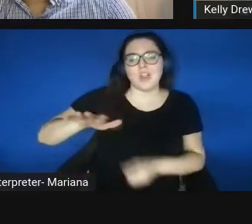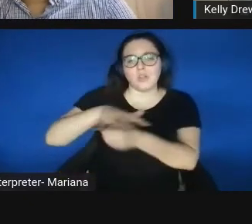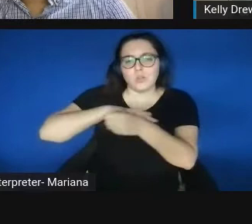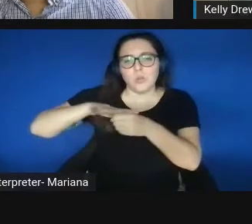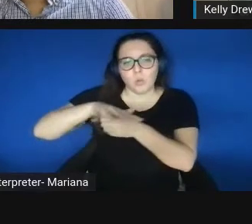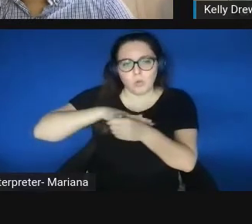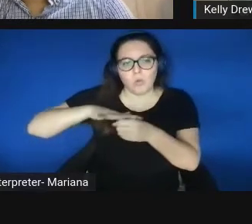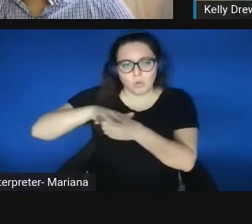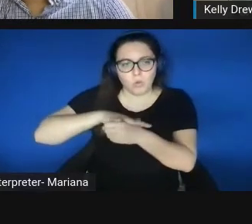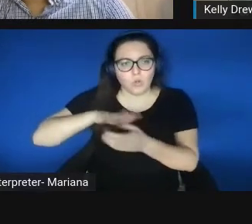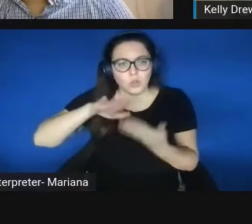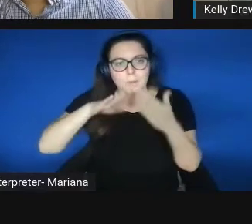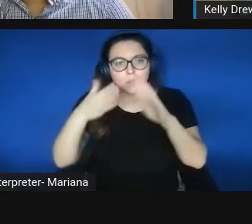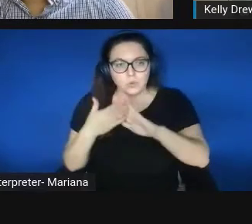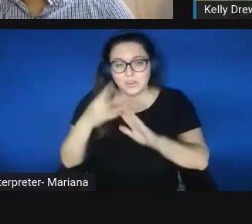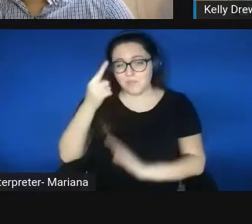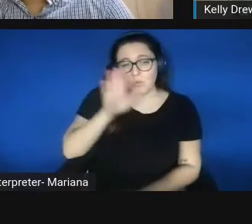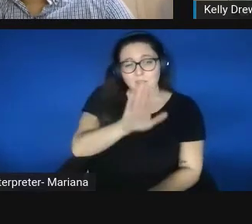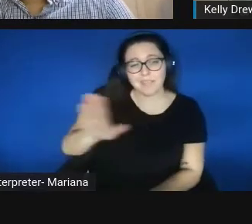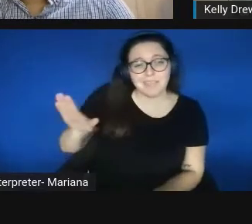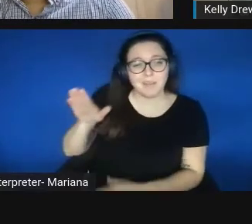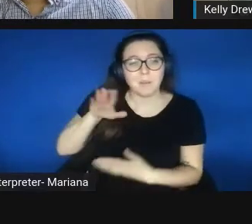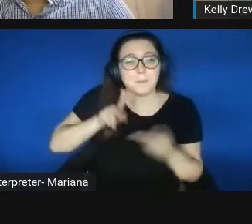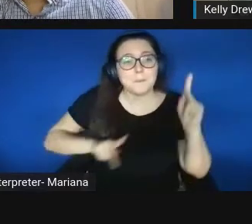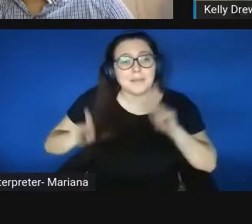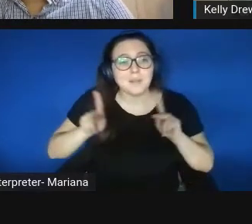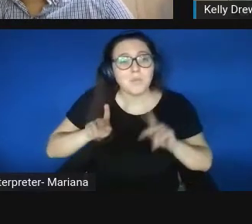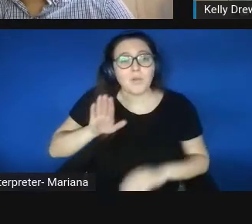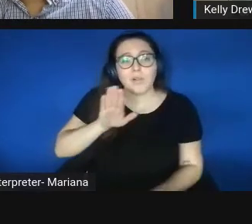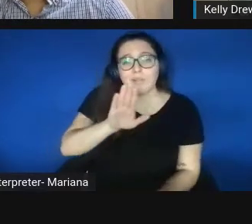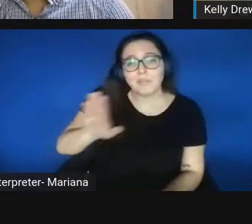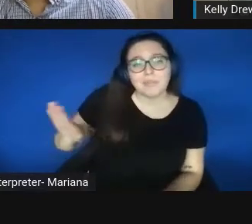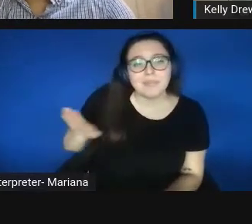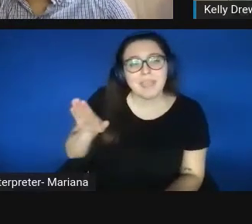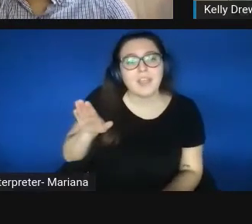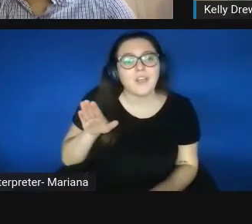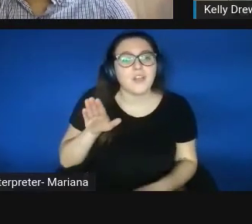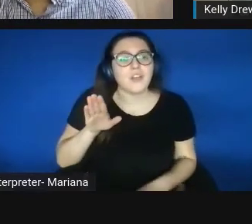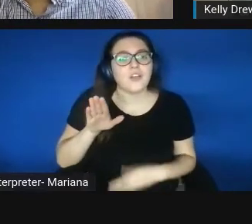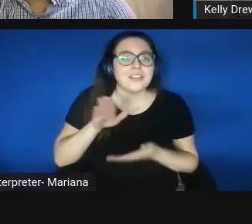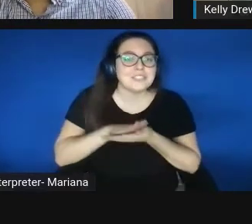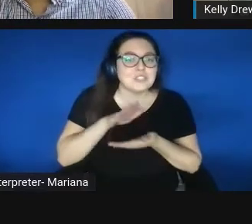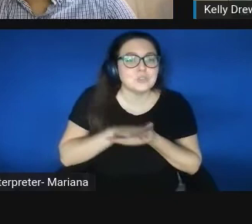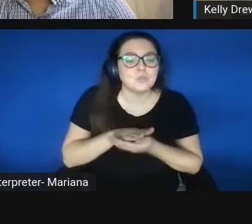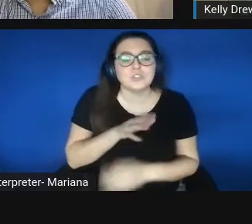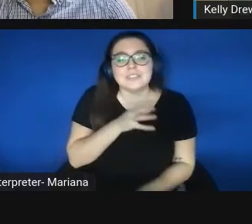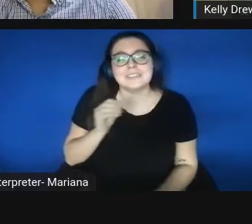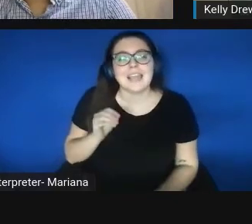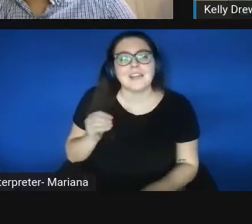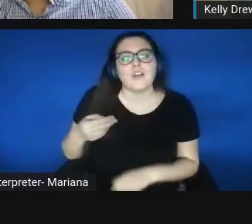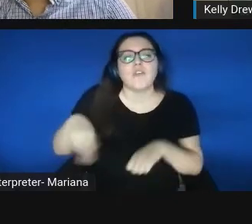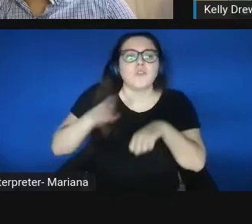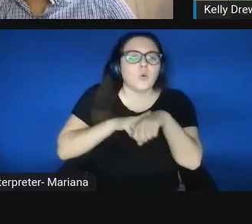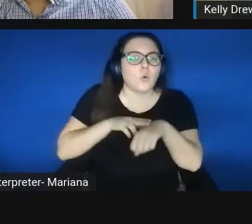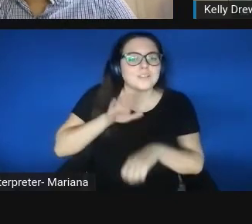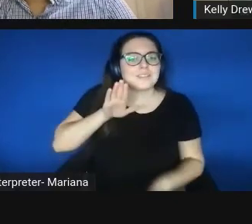for their people, for their institutions, and, of course, for their small businesses.